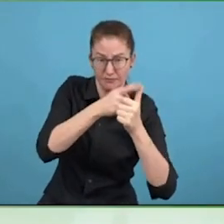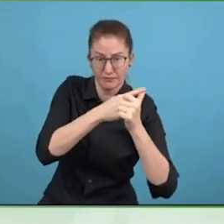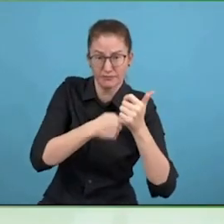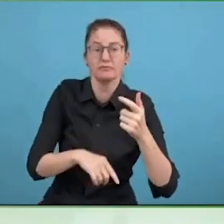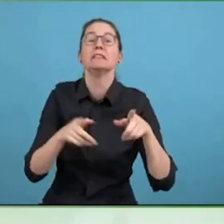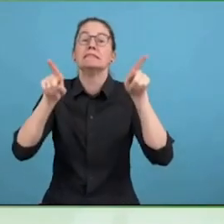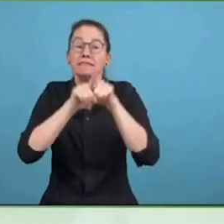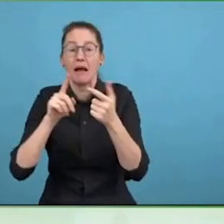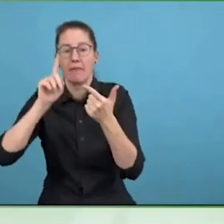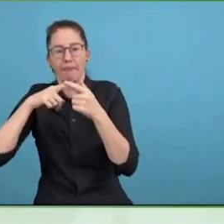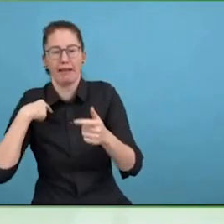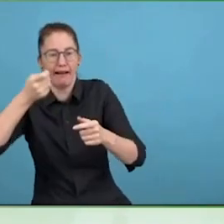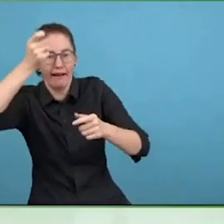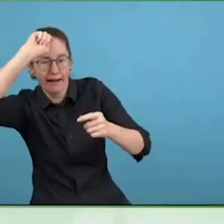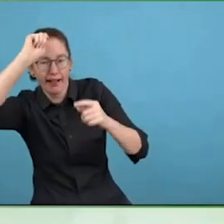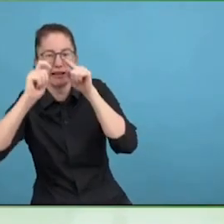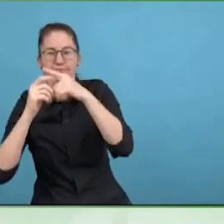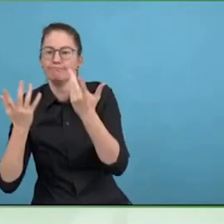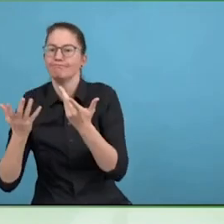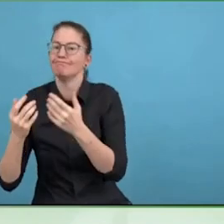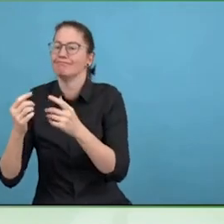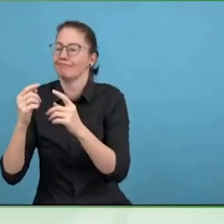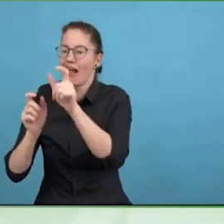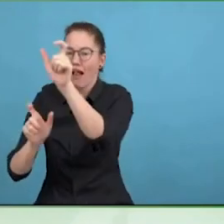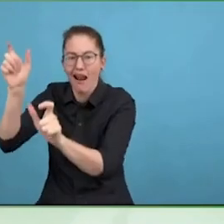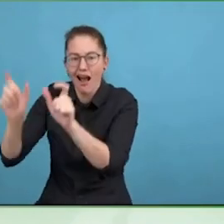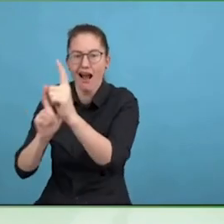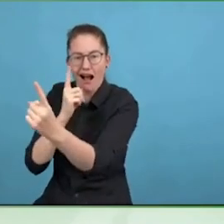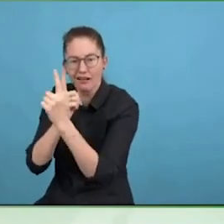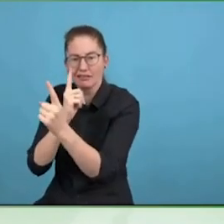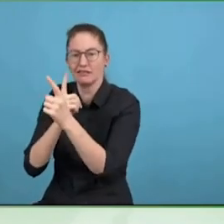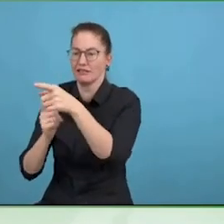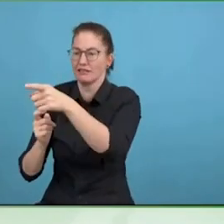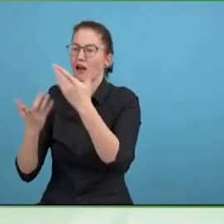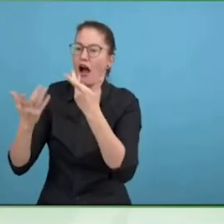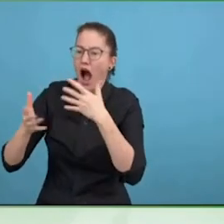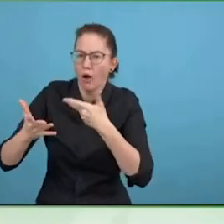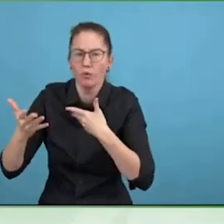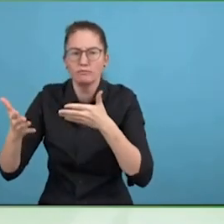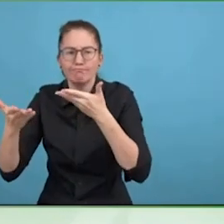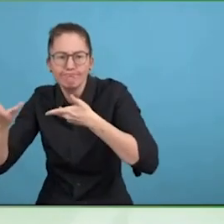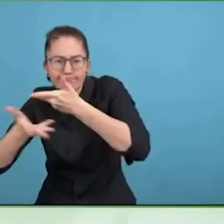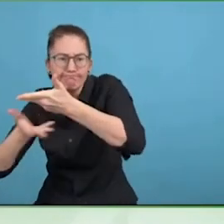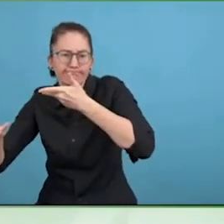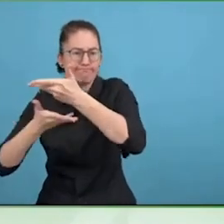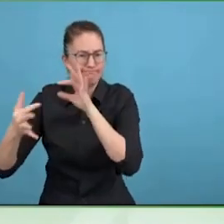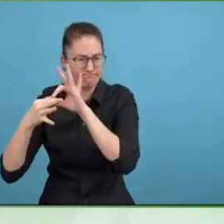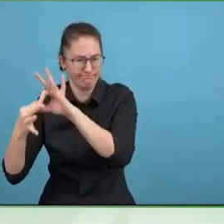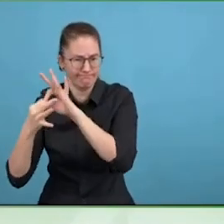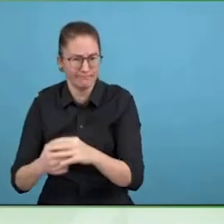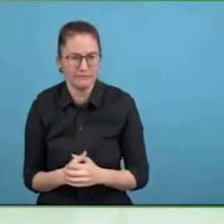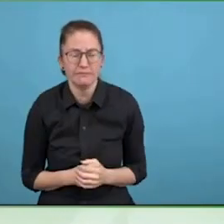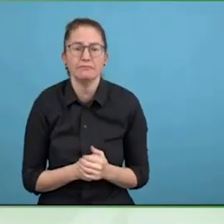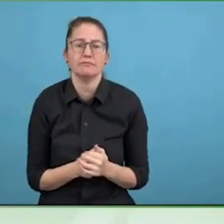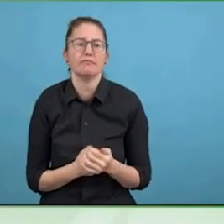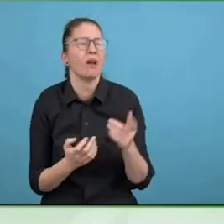1/3 person access chart for over nine years, so a lot of work is being done but why is this important to you?